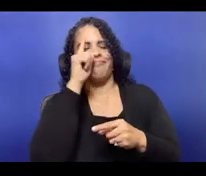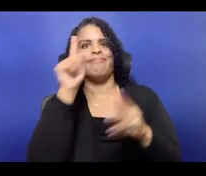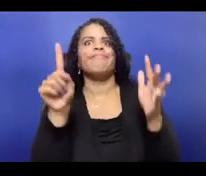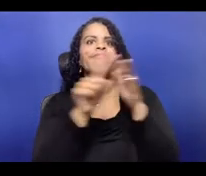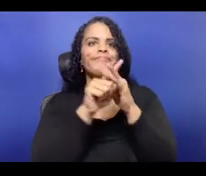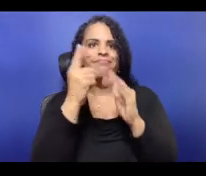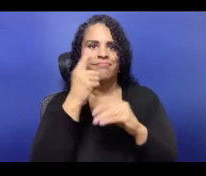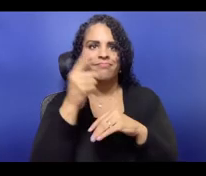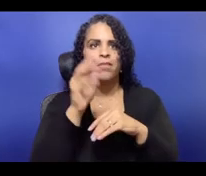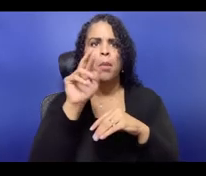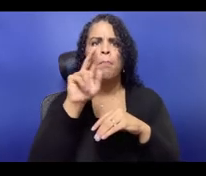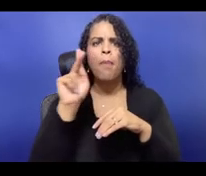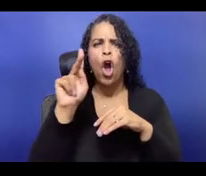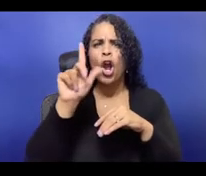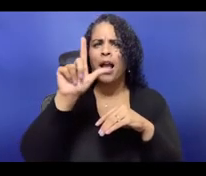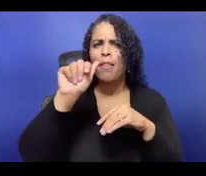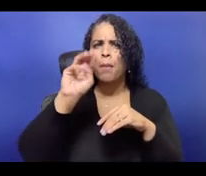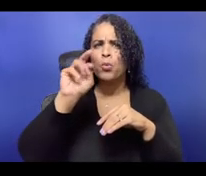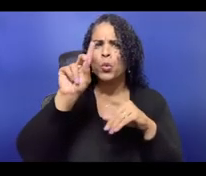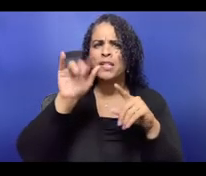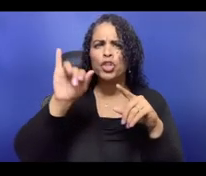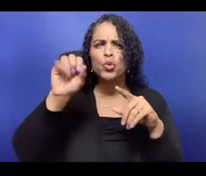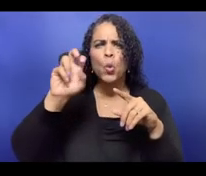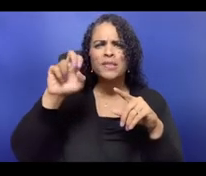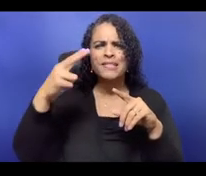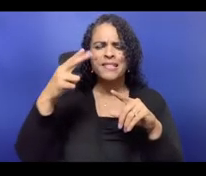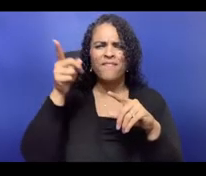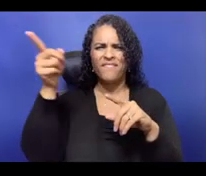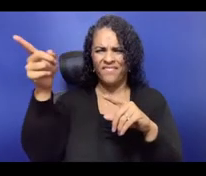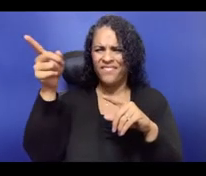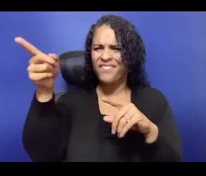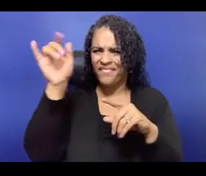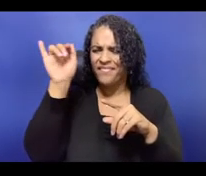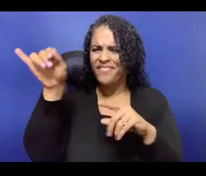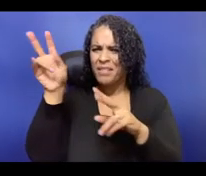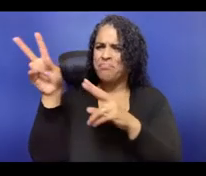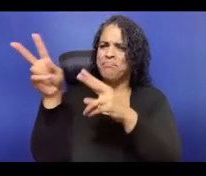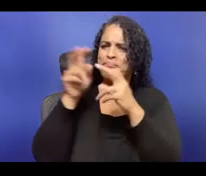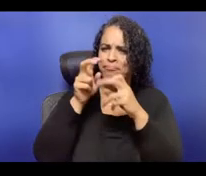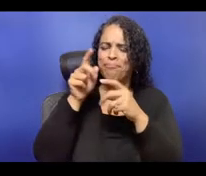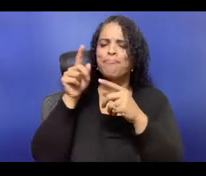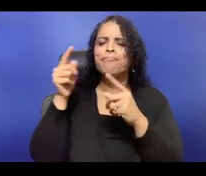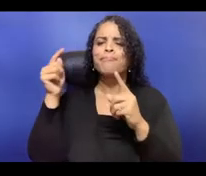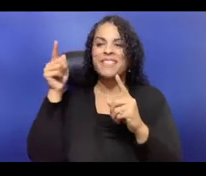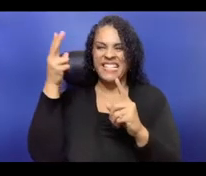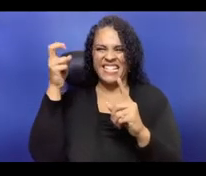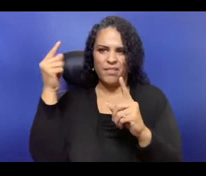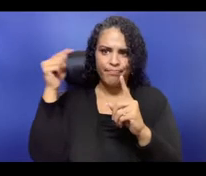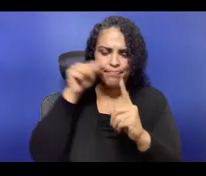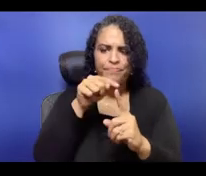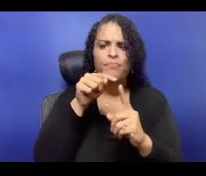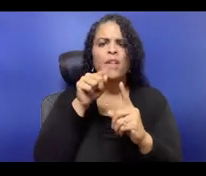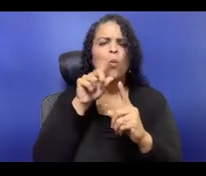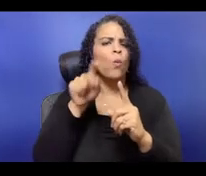the idea of taking a budget, especially on an institutional level and making it transparent, can seem incredibly scary.